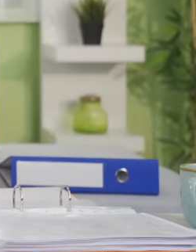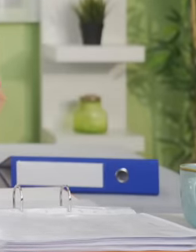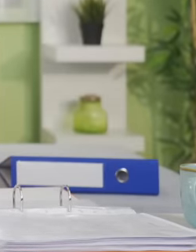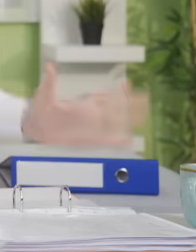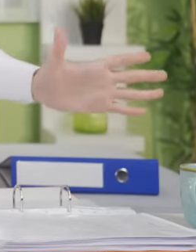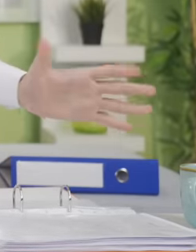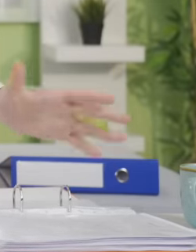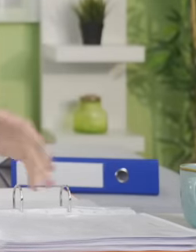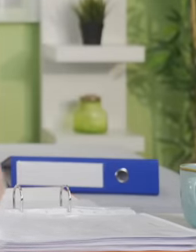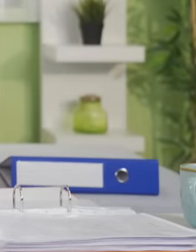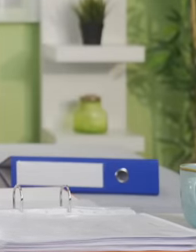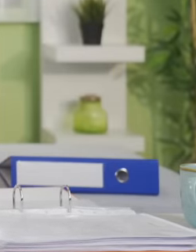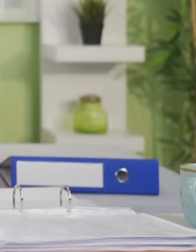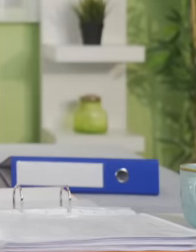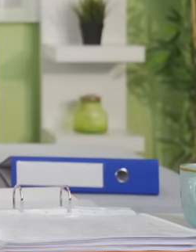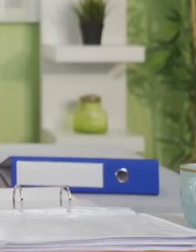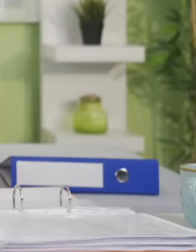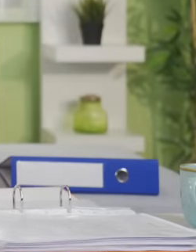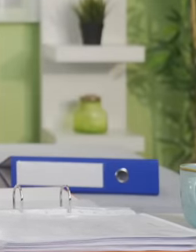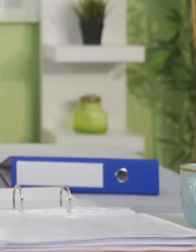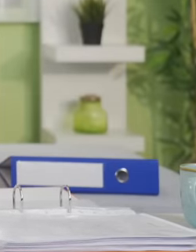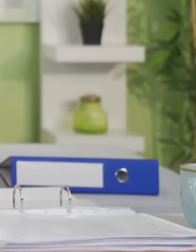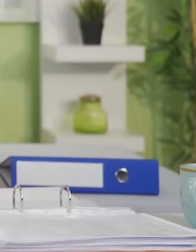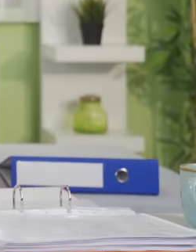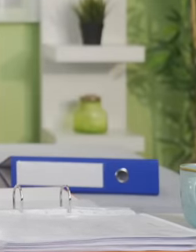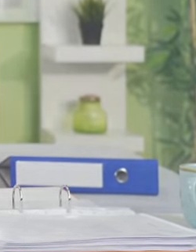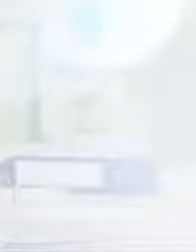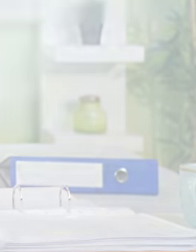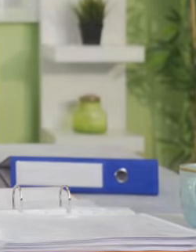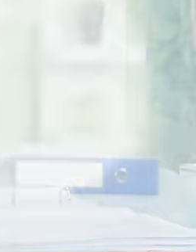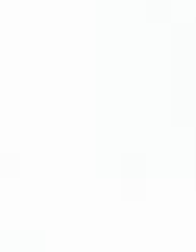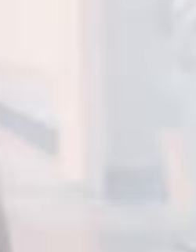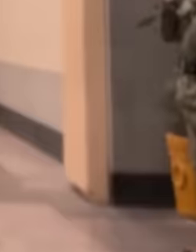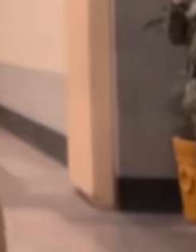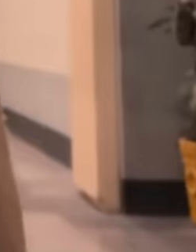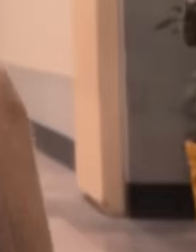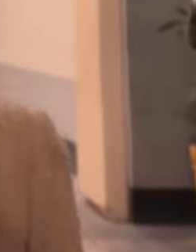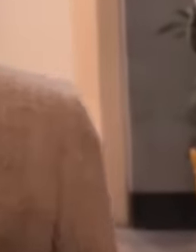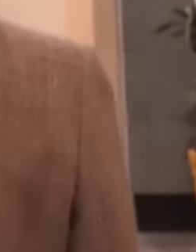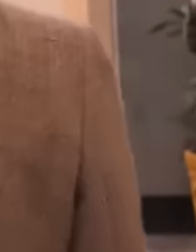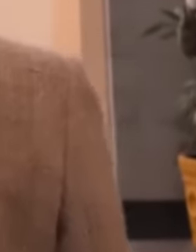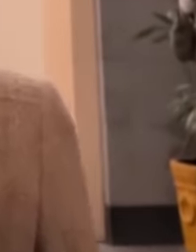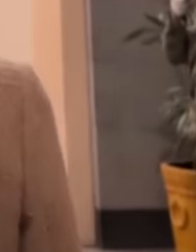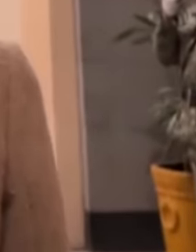the continuity of the second floor of the fourth transformation with Dr. Claudia Chemba